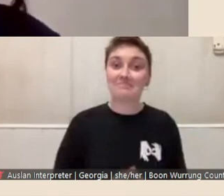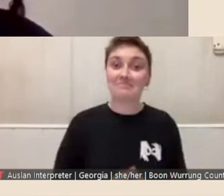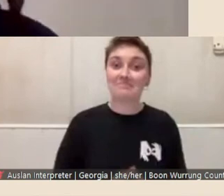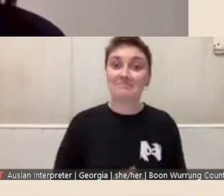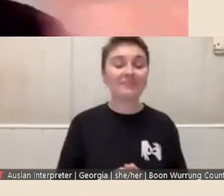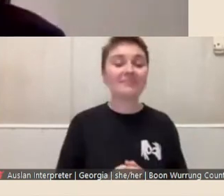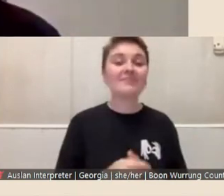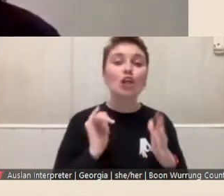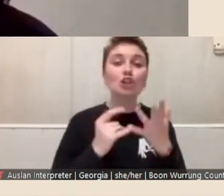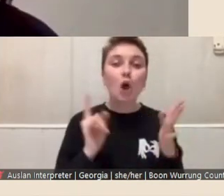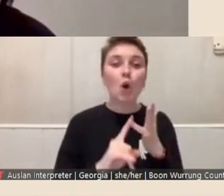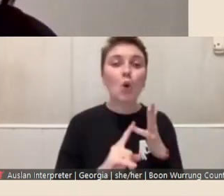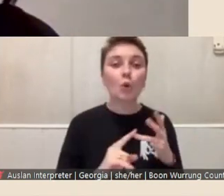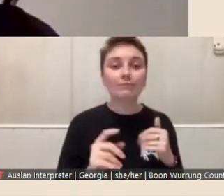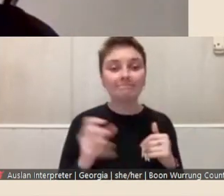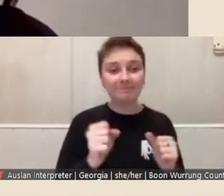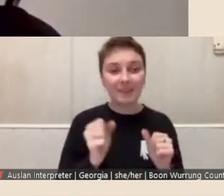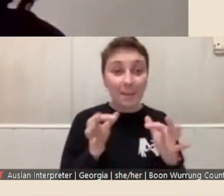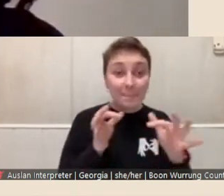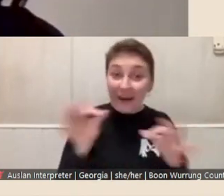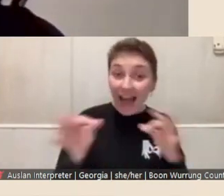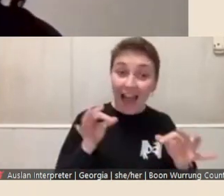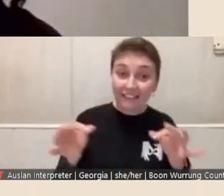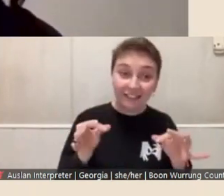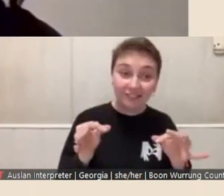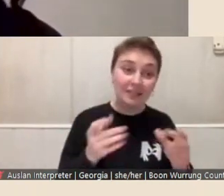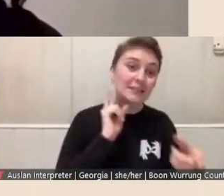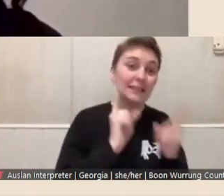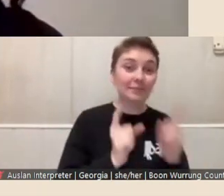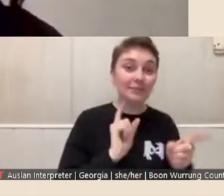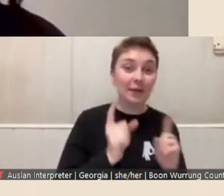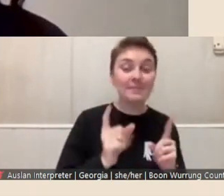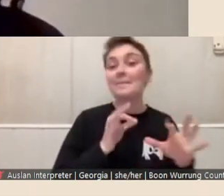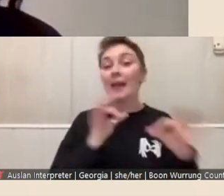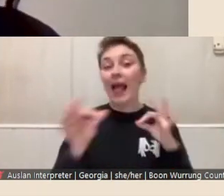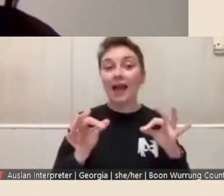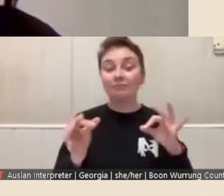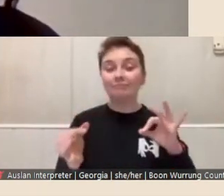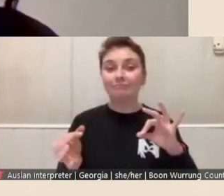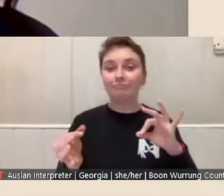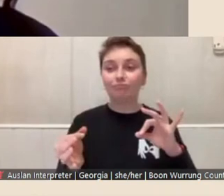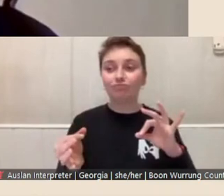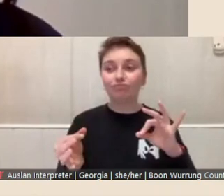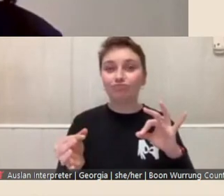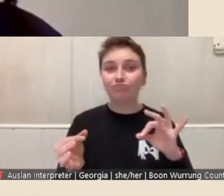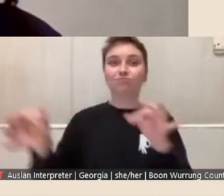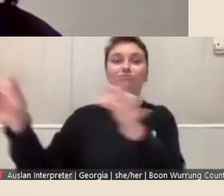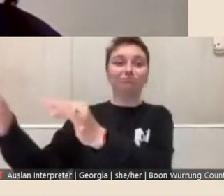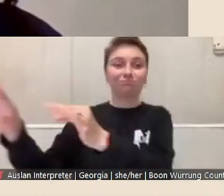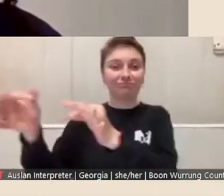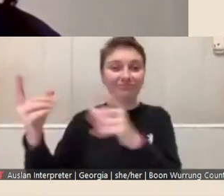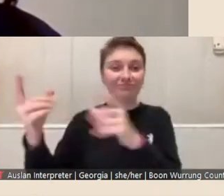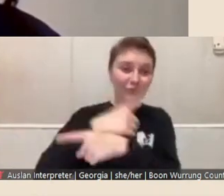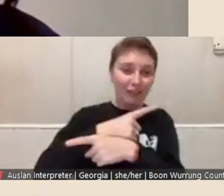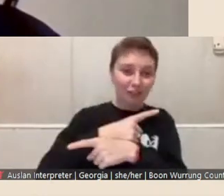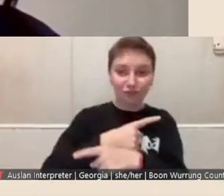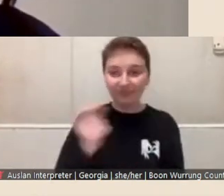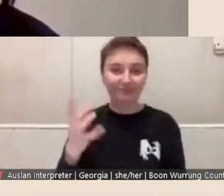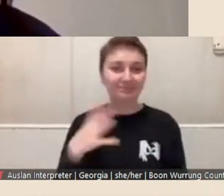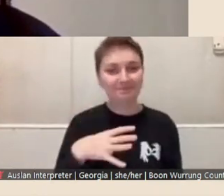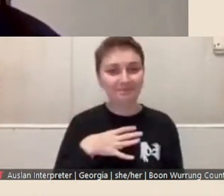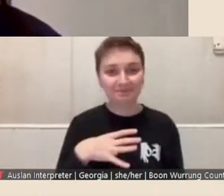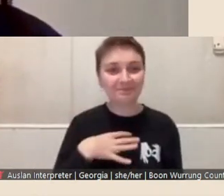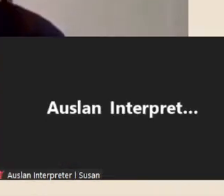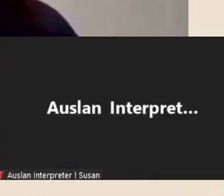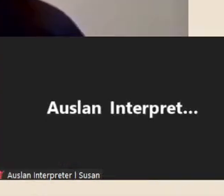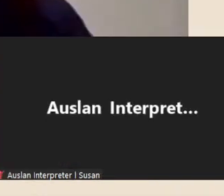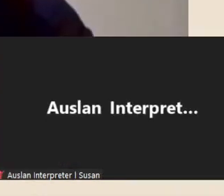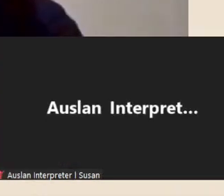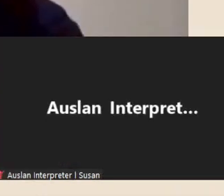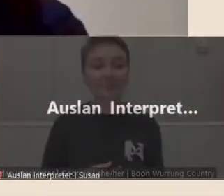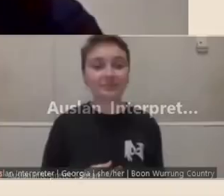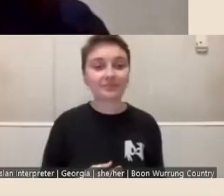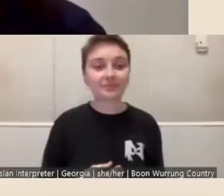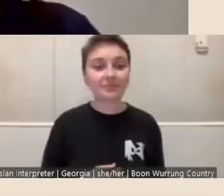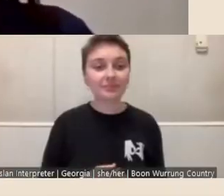yeah planned - sometimes the plans change, and that's absolutely fine. I, in my producer role